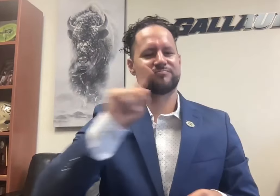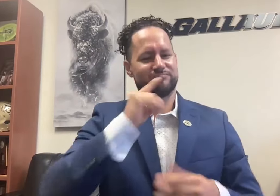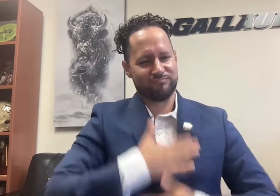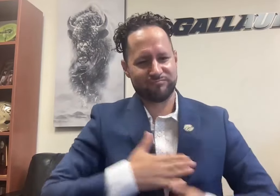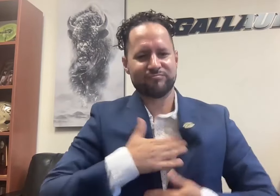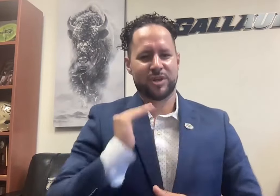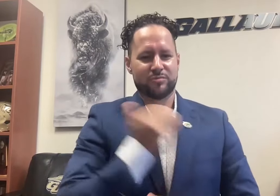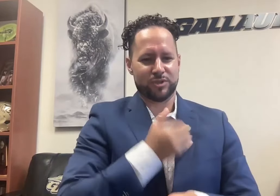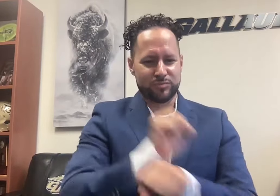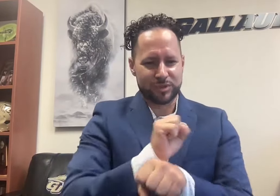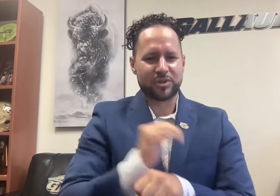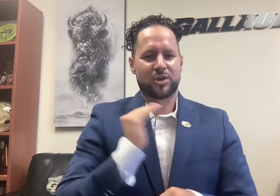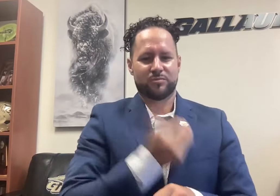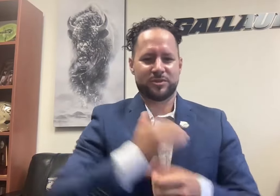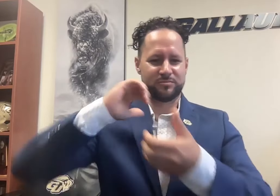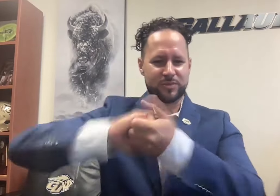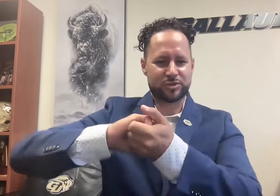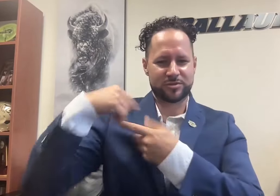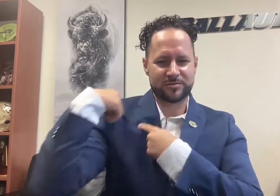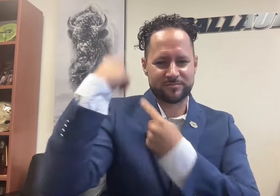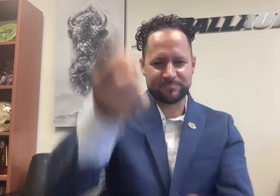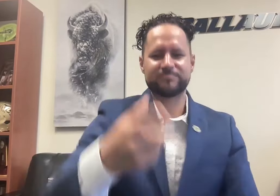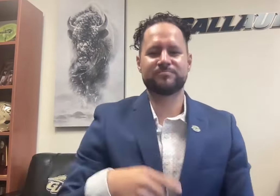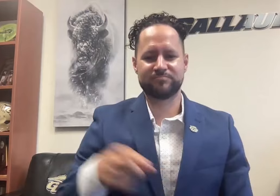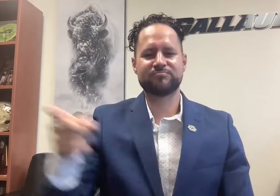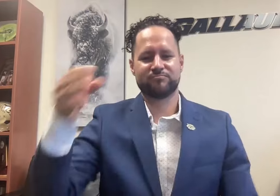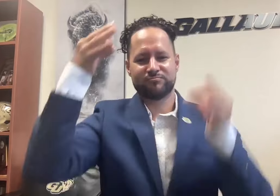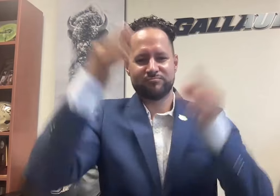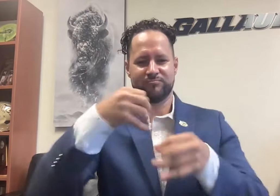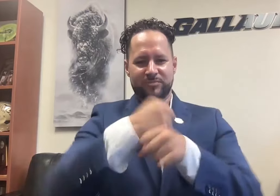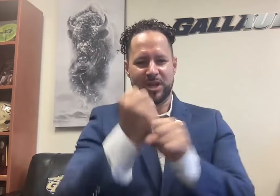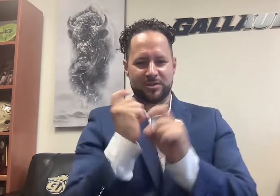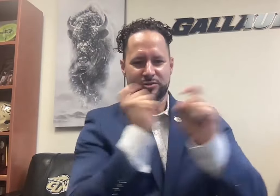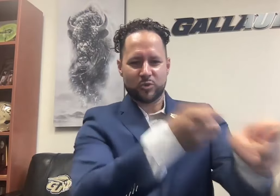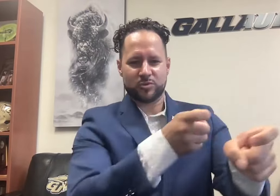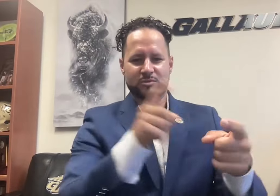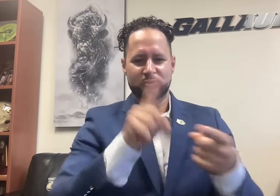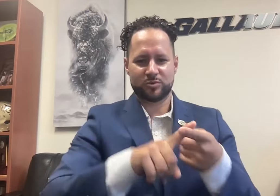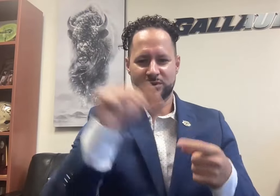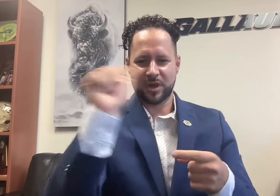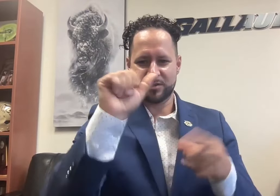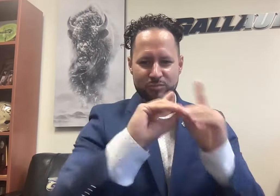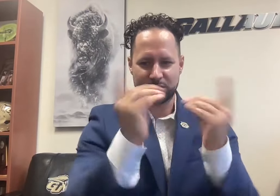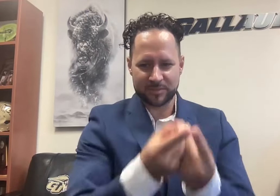in appreciation for our work together, is making a donation to support our athletics department.